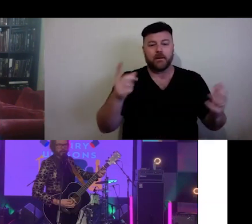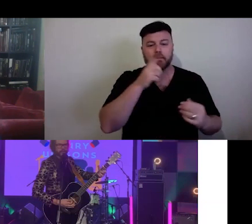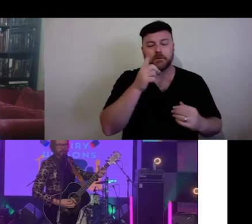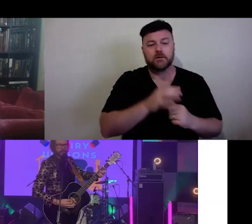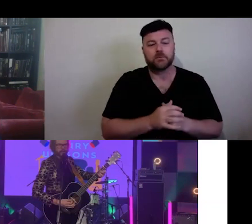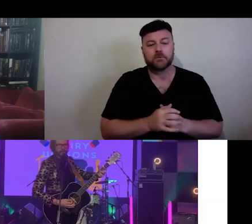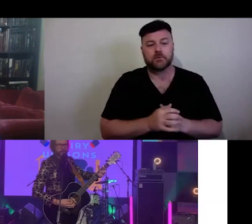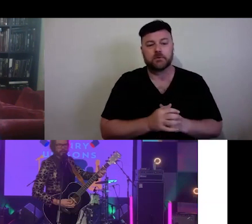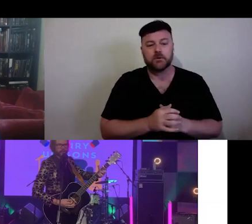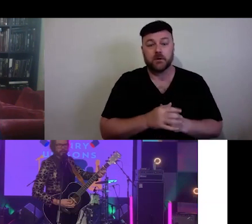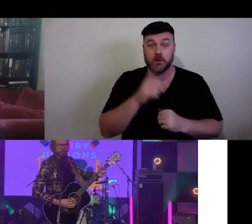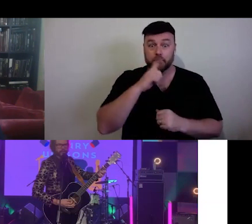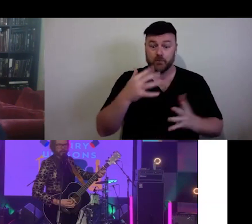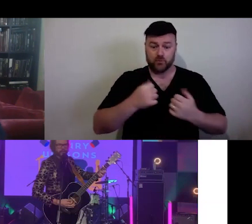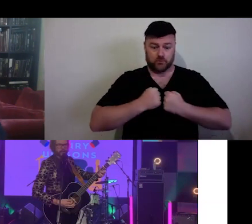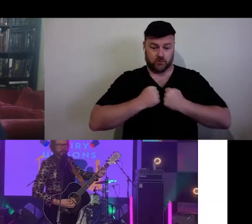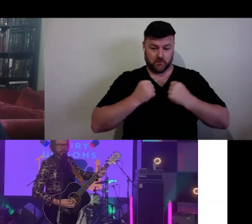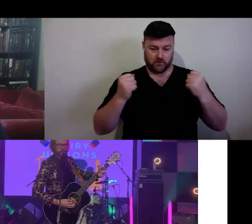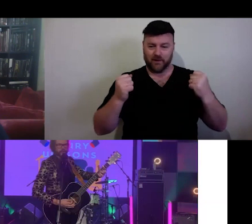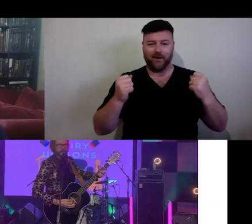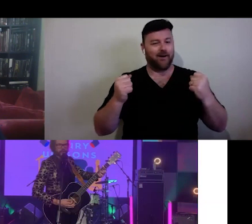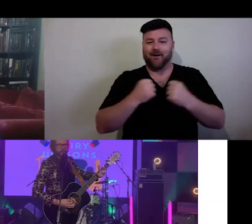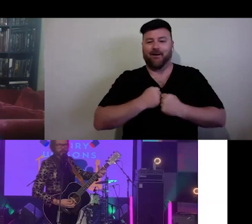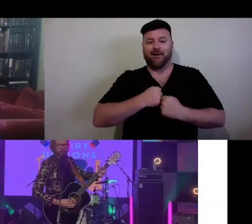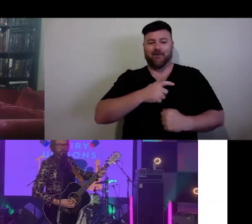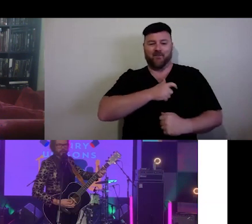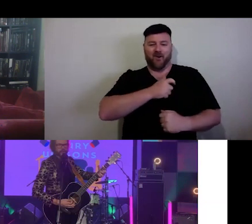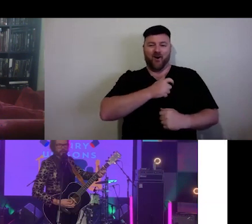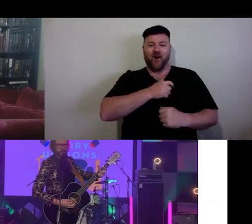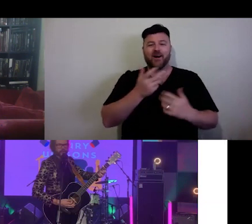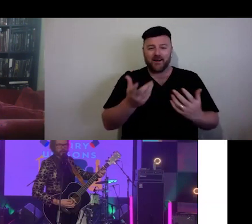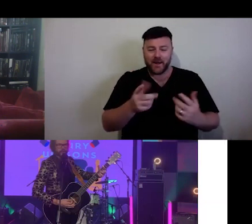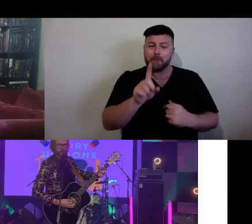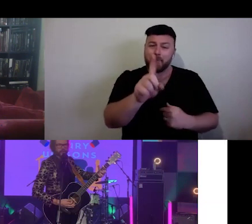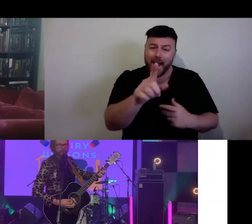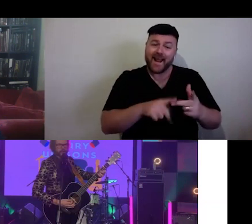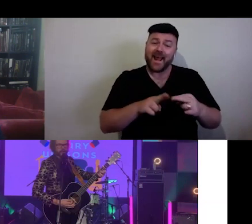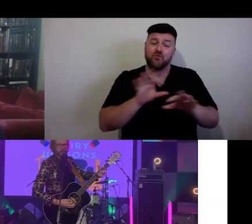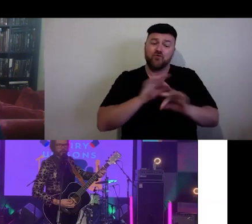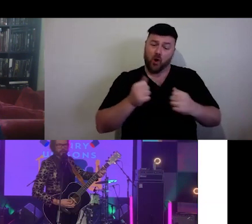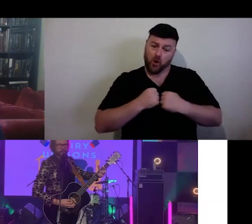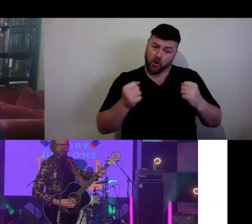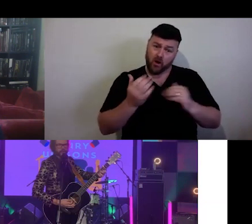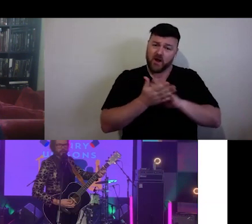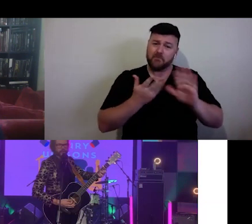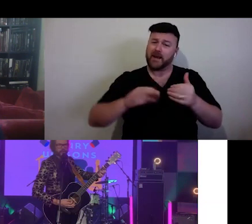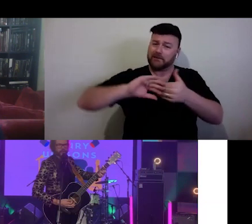really are, but living in the impersonal is one way that the privileged are complicit.